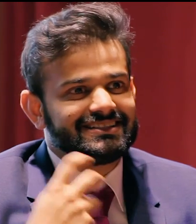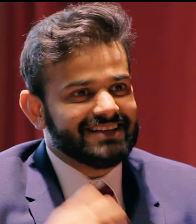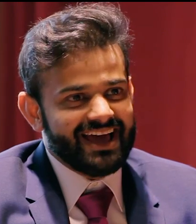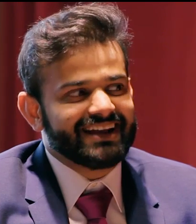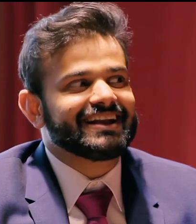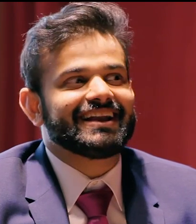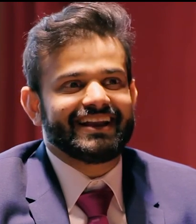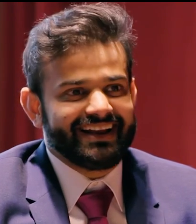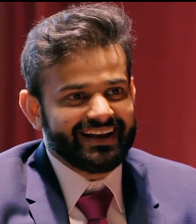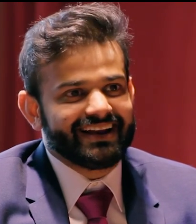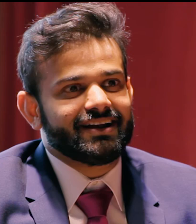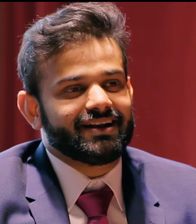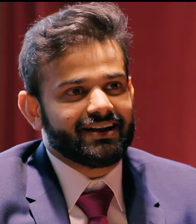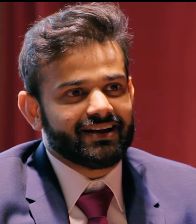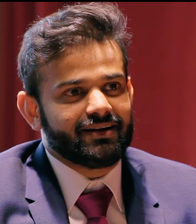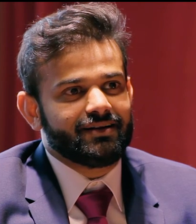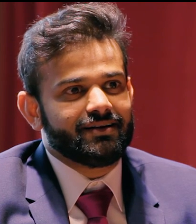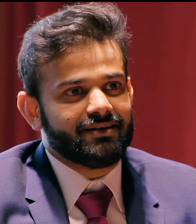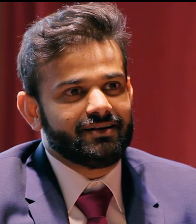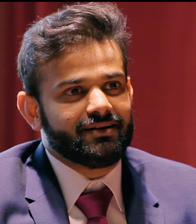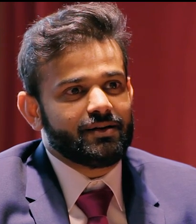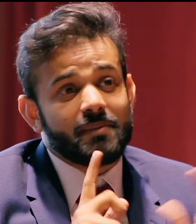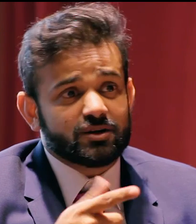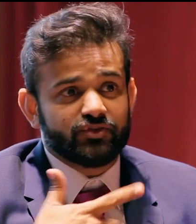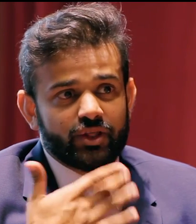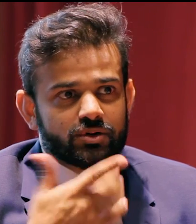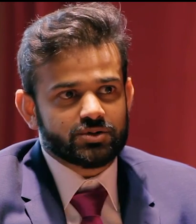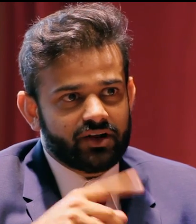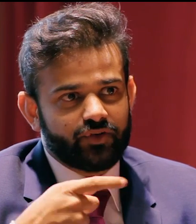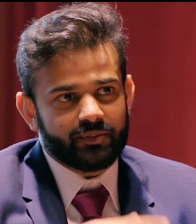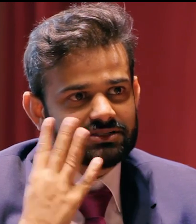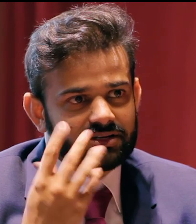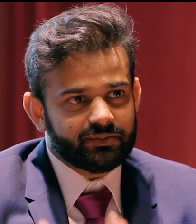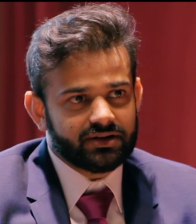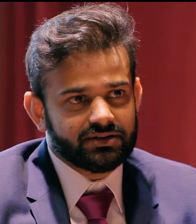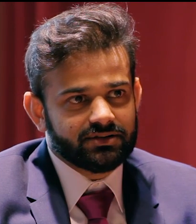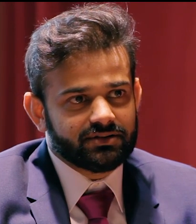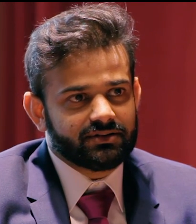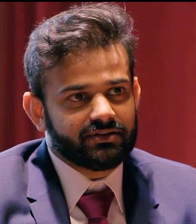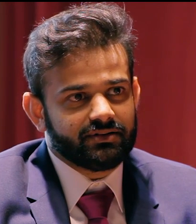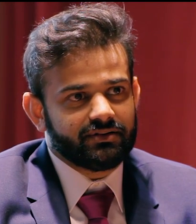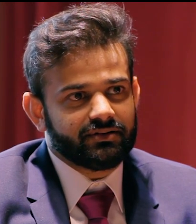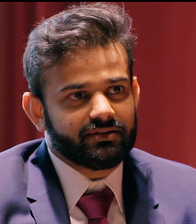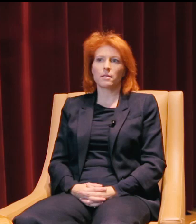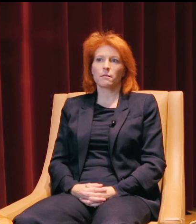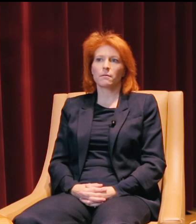Oh, I could understand that must've been tough. But I'm assuming you learned a lot from that experience.